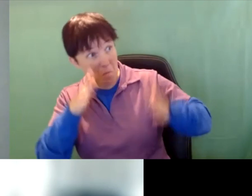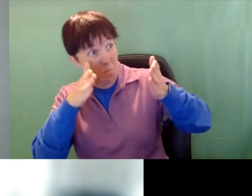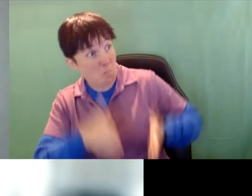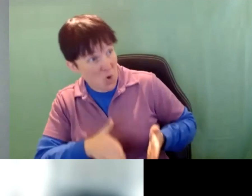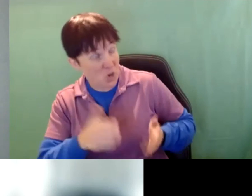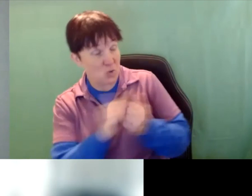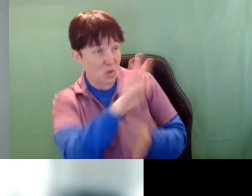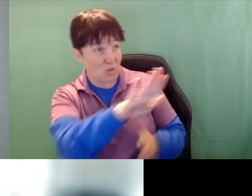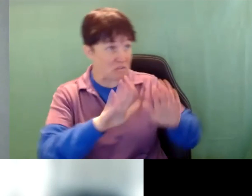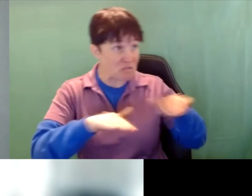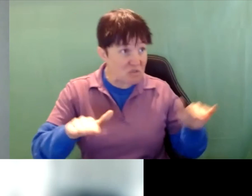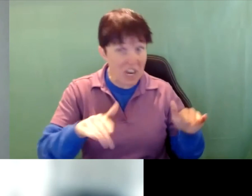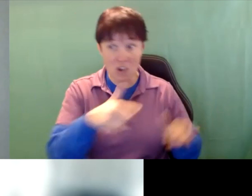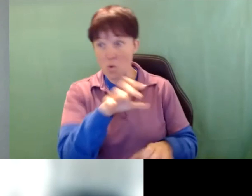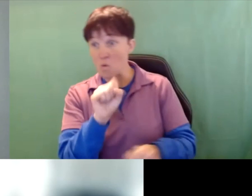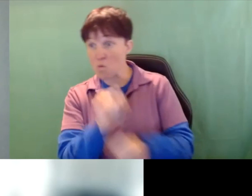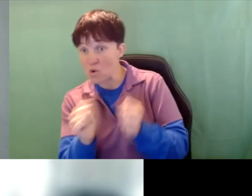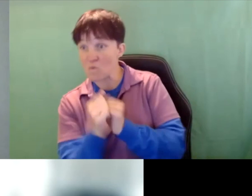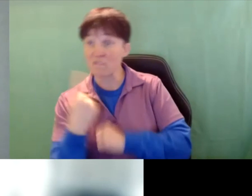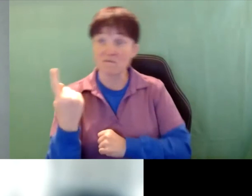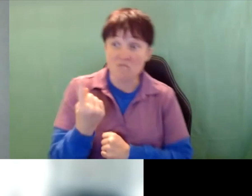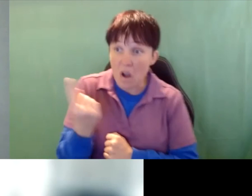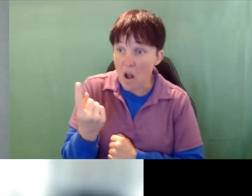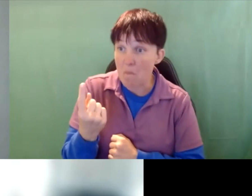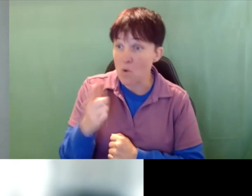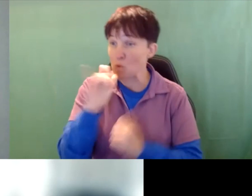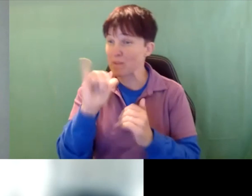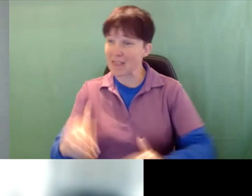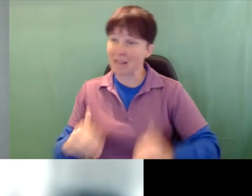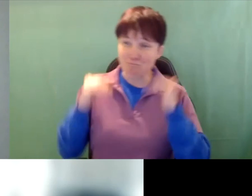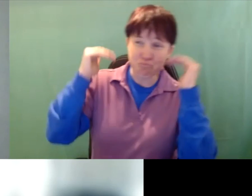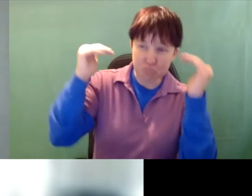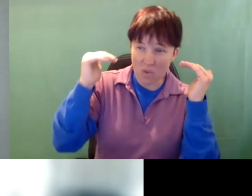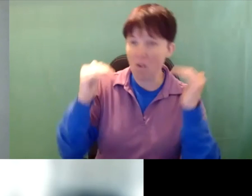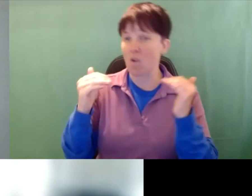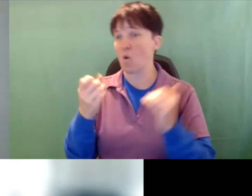Do you want to work with someone whose at that level or do you wanna work with someone